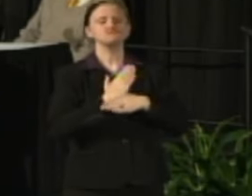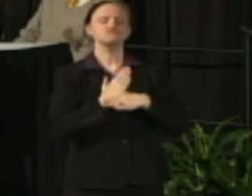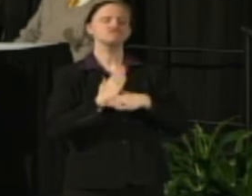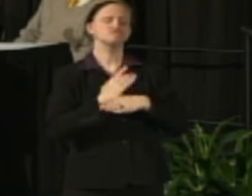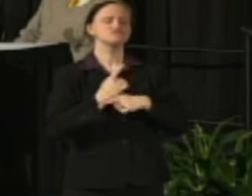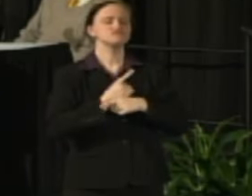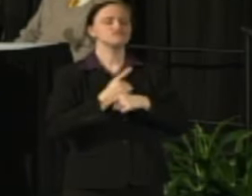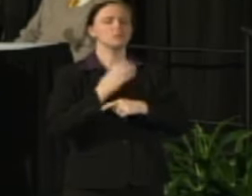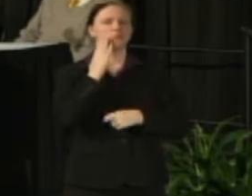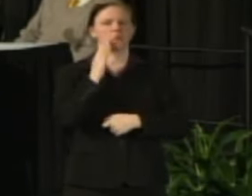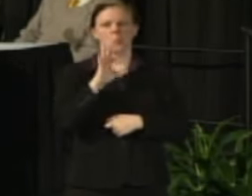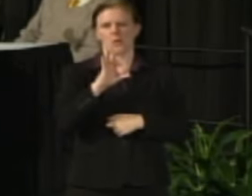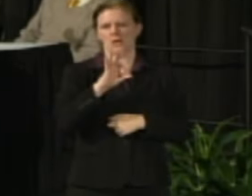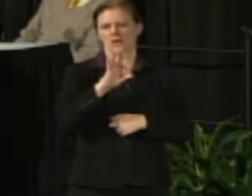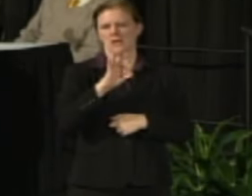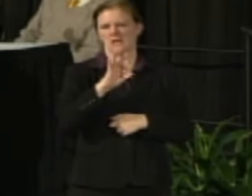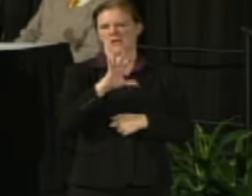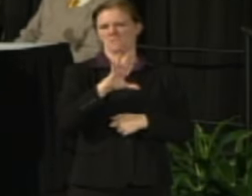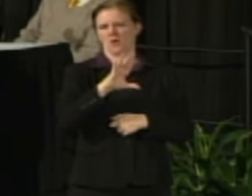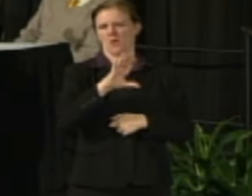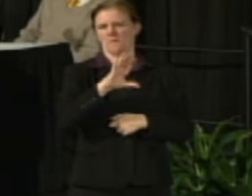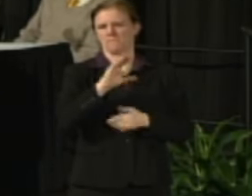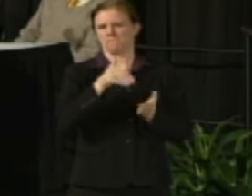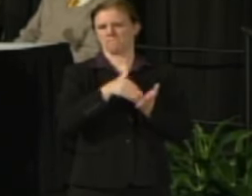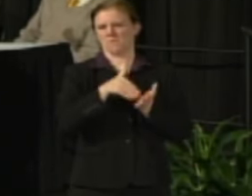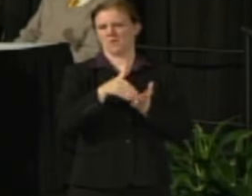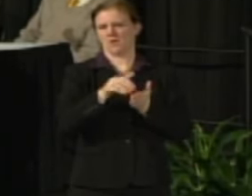with the 95 million dollar increase that was planned